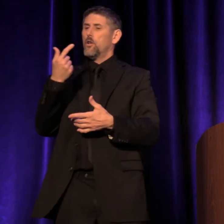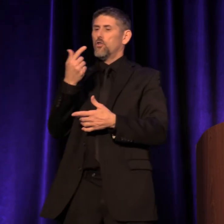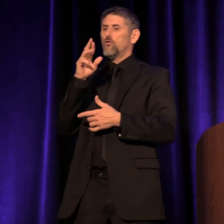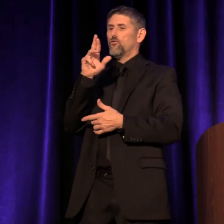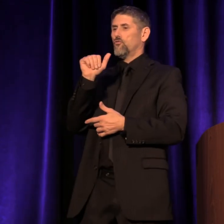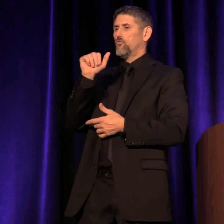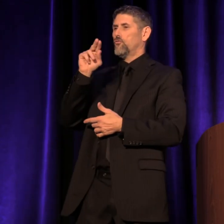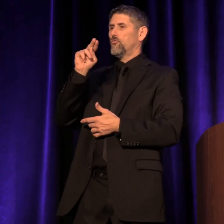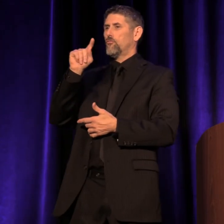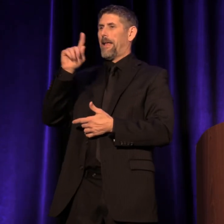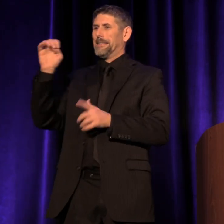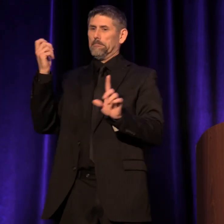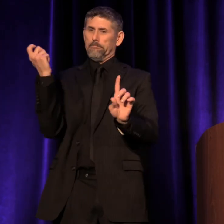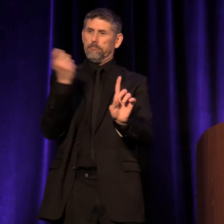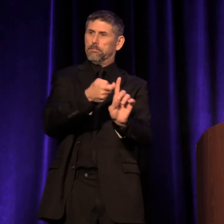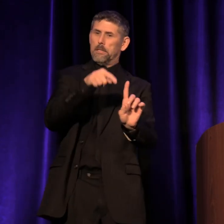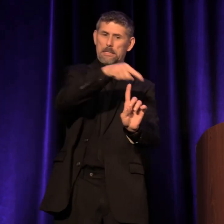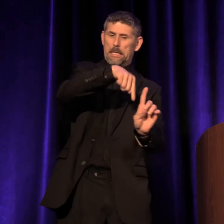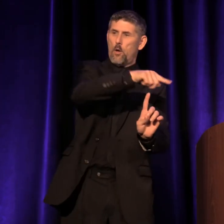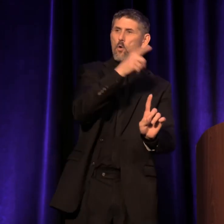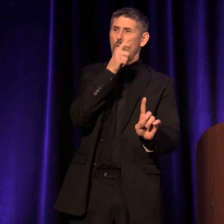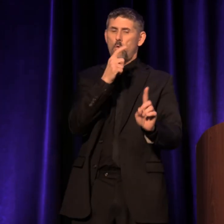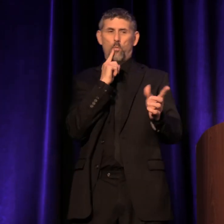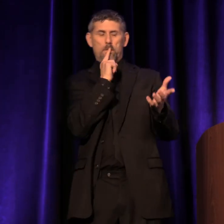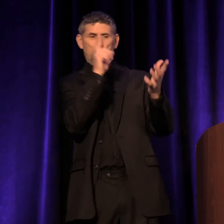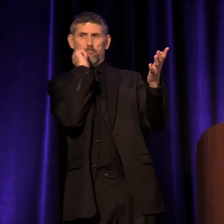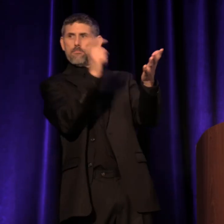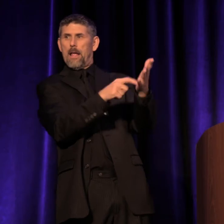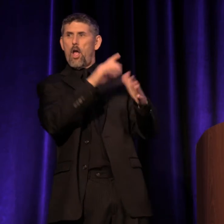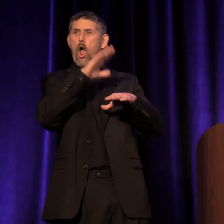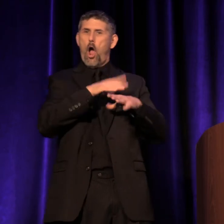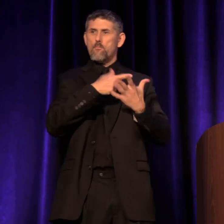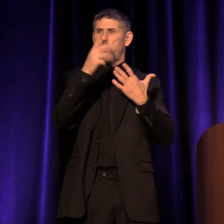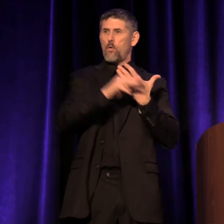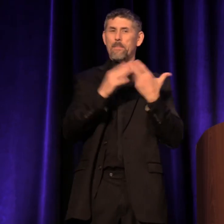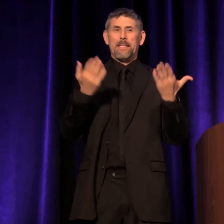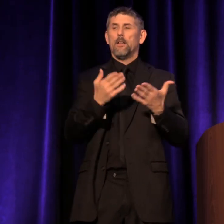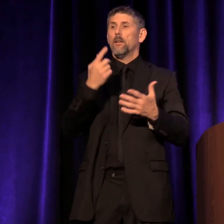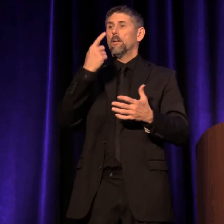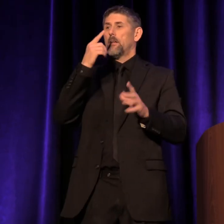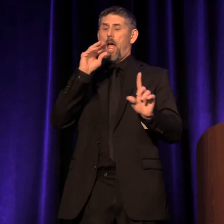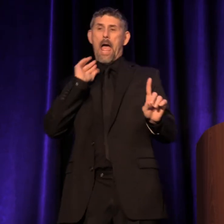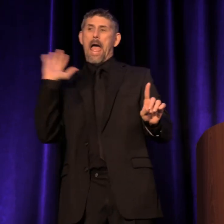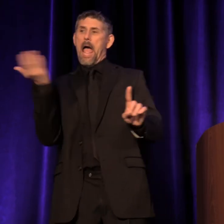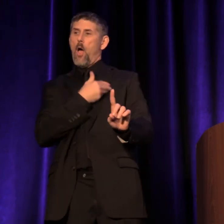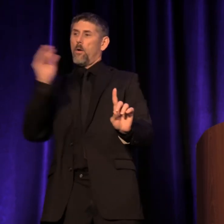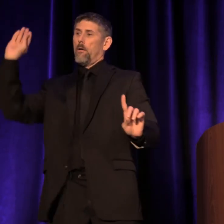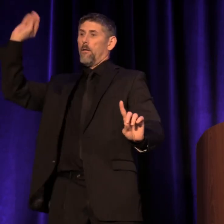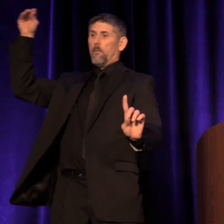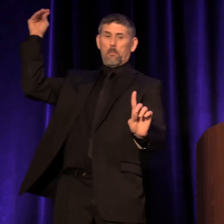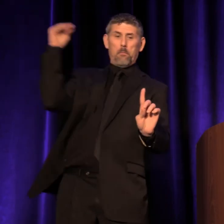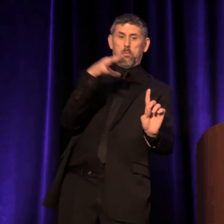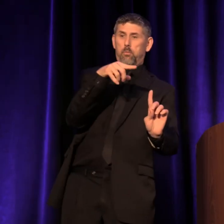who are being featured in our Spotlight On Program. Could our Spotlight On participants from the Rising Leaders of Color,